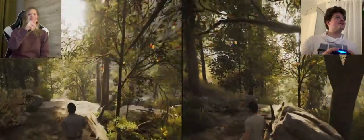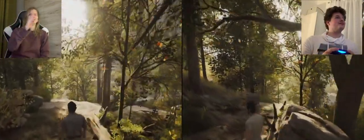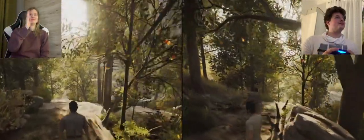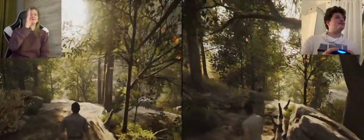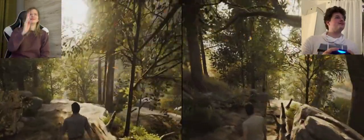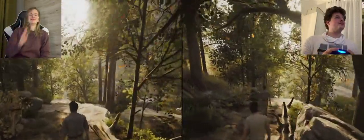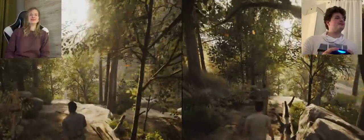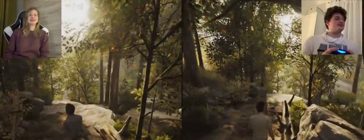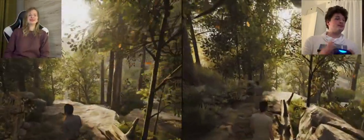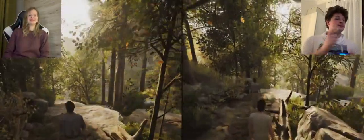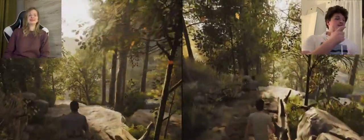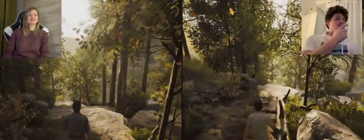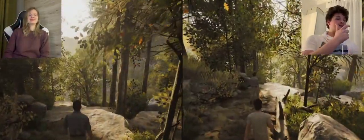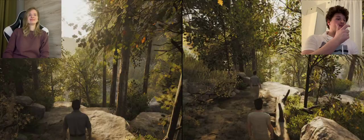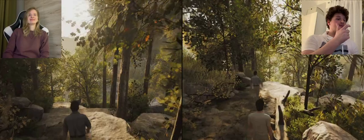K: Remember Kamo, the left screens are mine and not the right ones XD